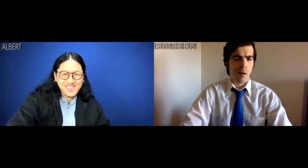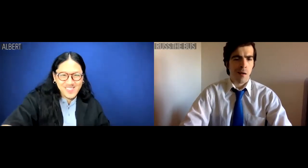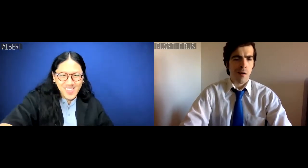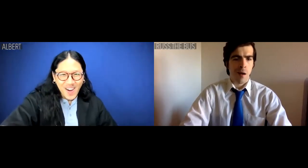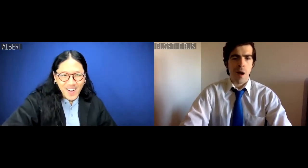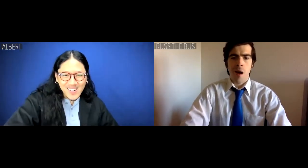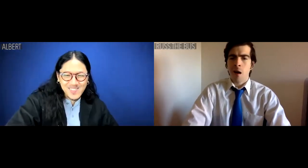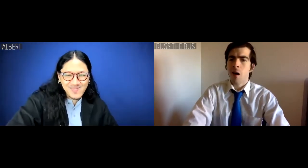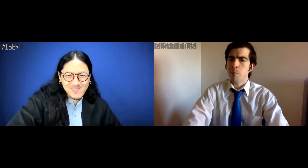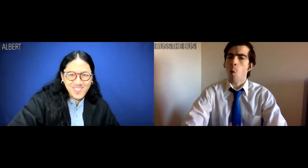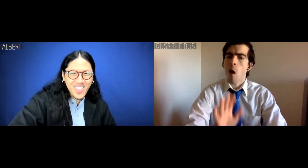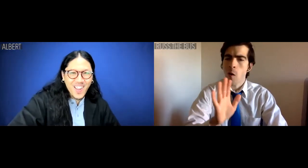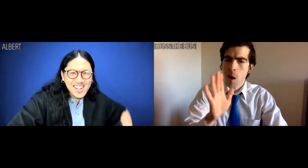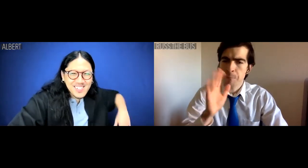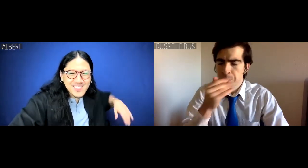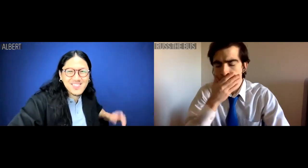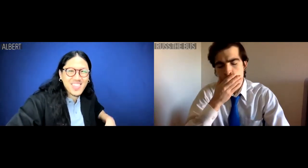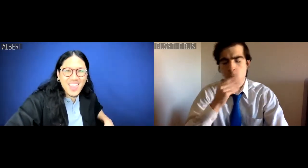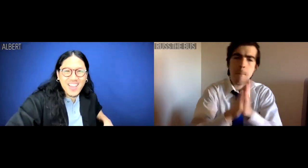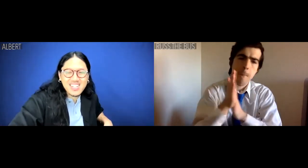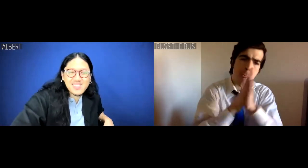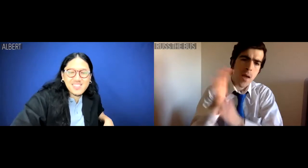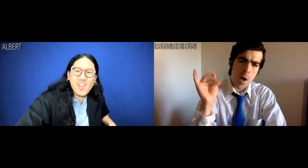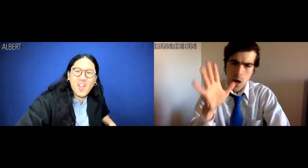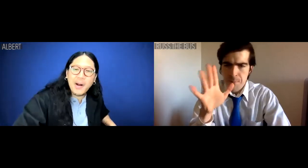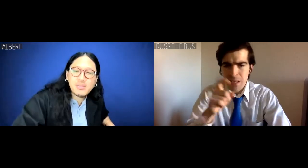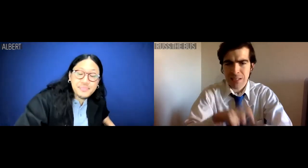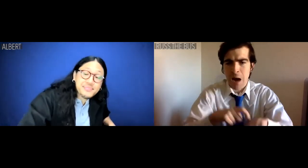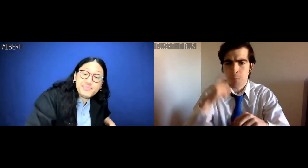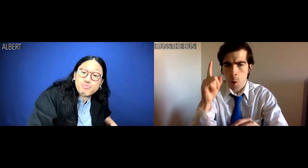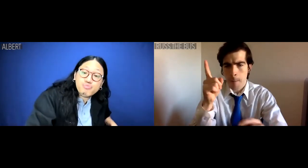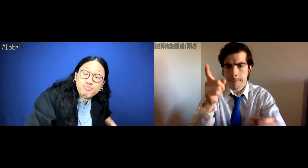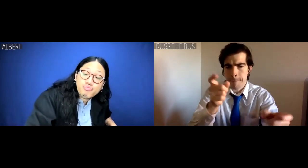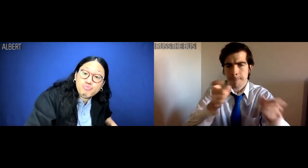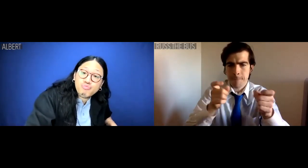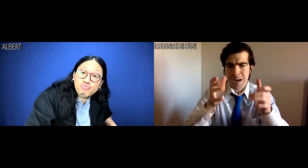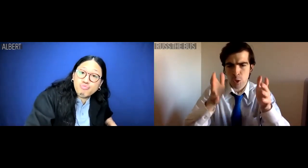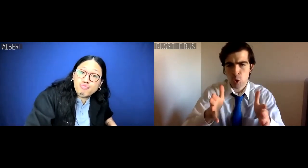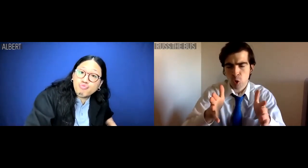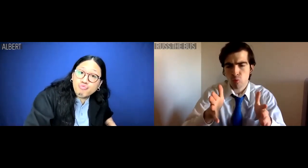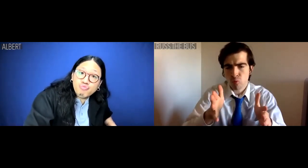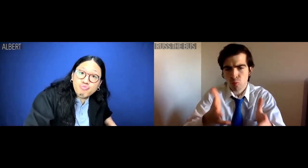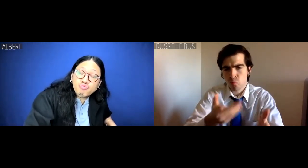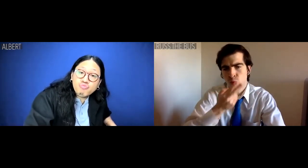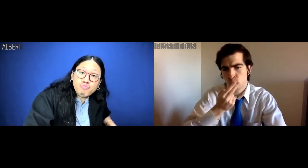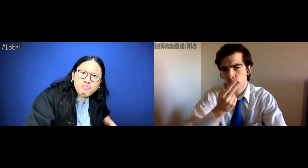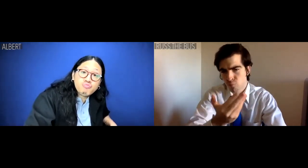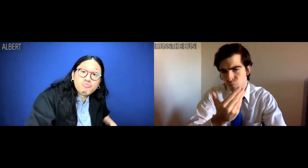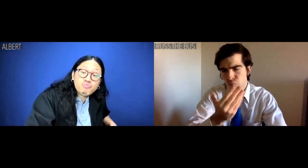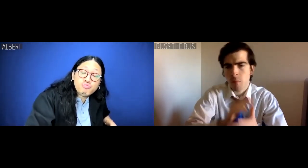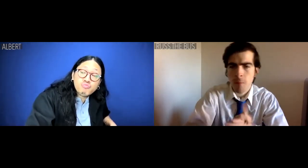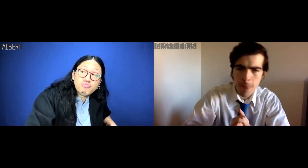Russ the Bus: OK. Time for some manager real-talk.